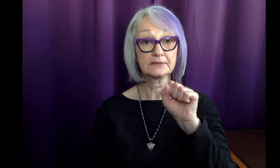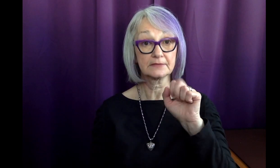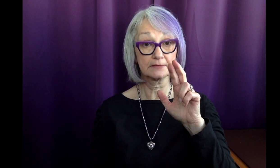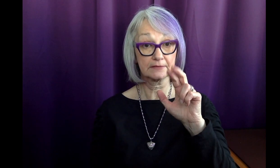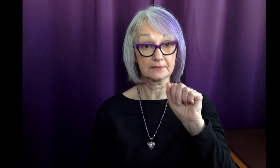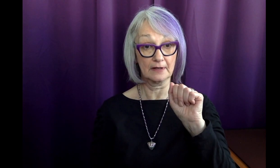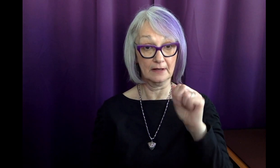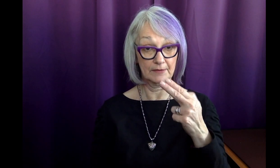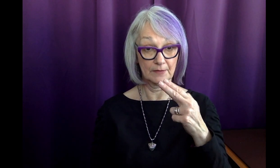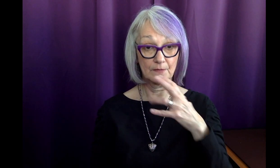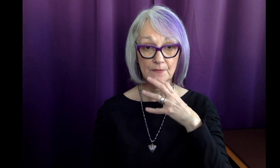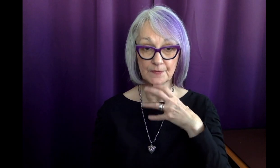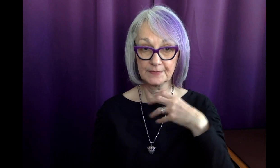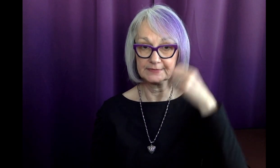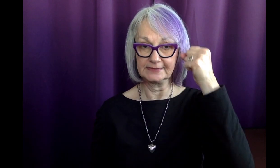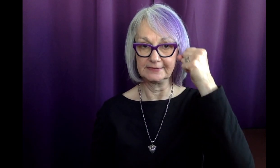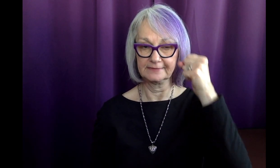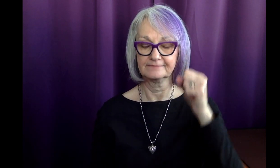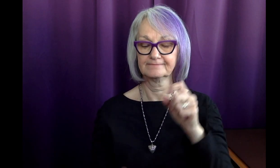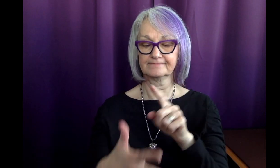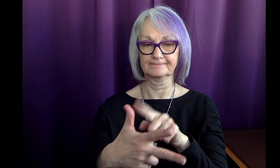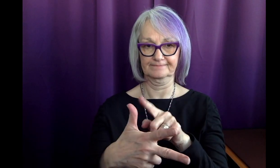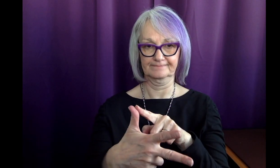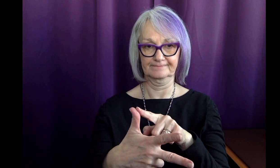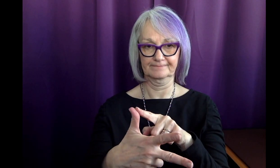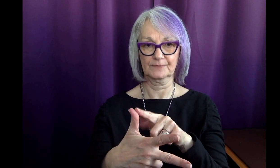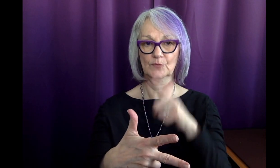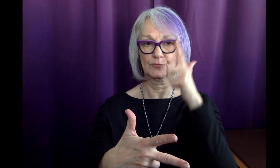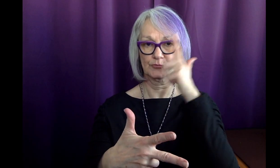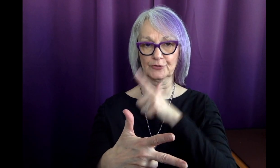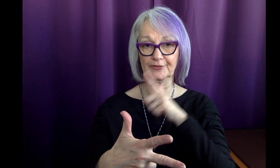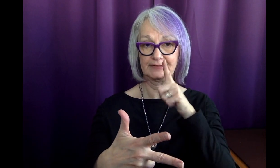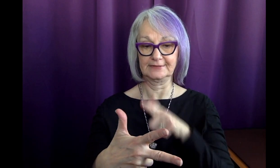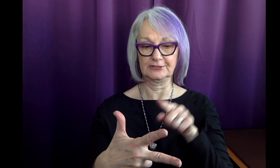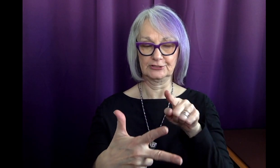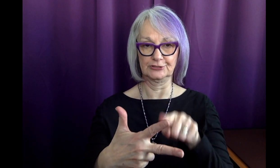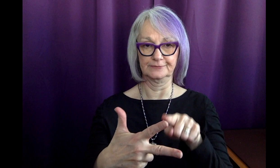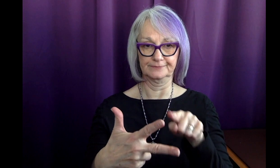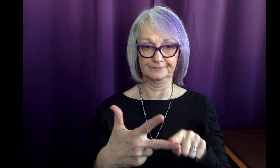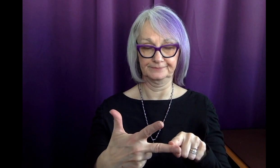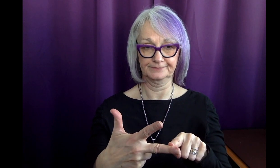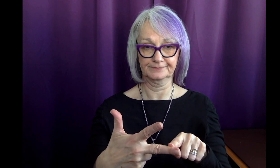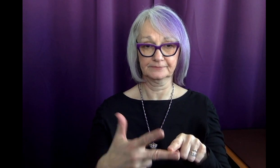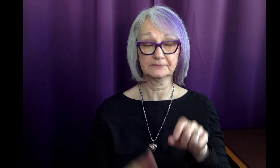Sarah was the oldest child in the family She had a younger brother and sister